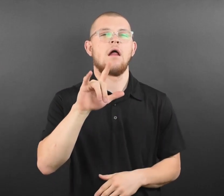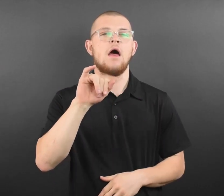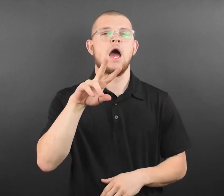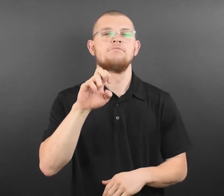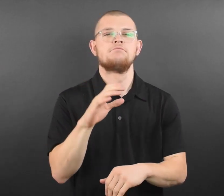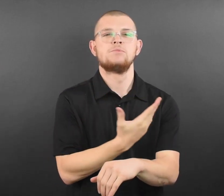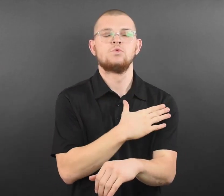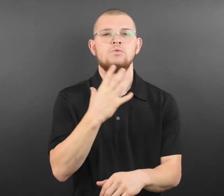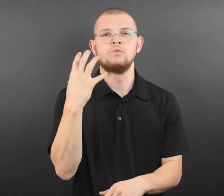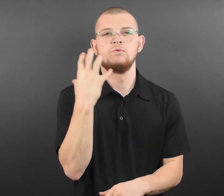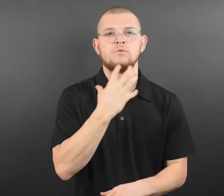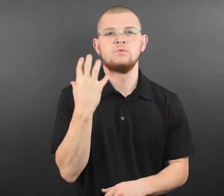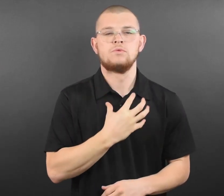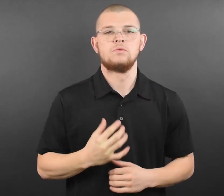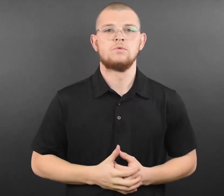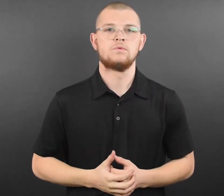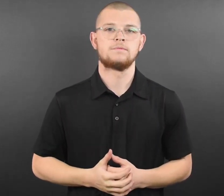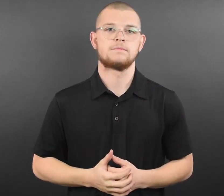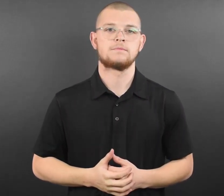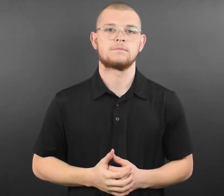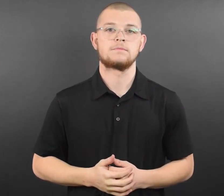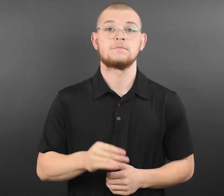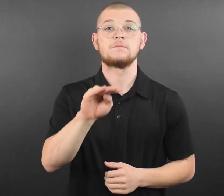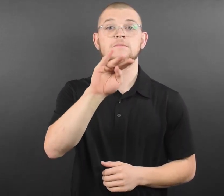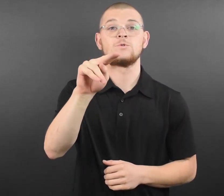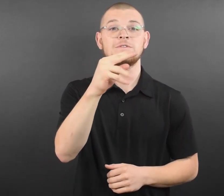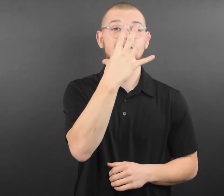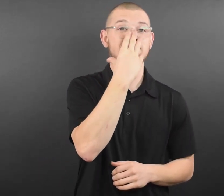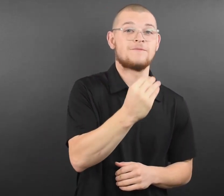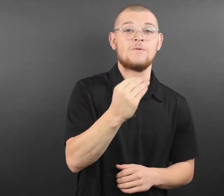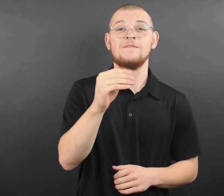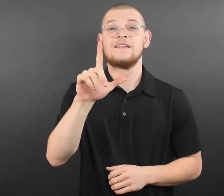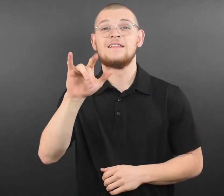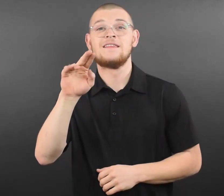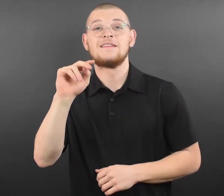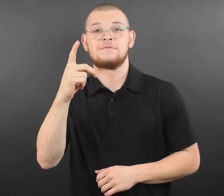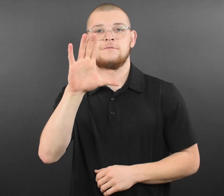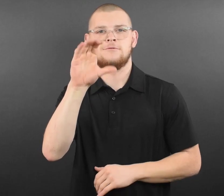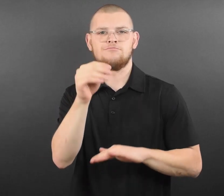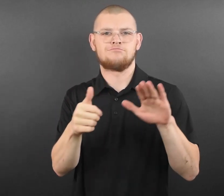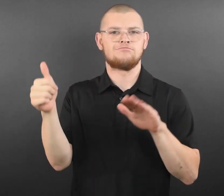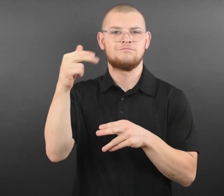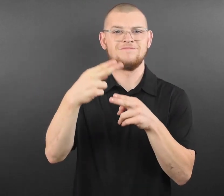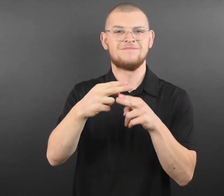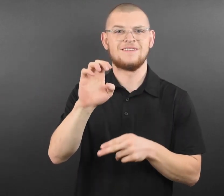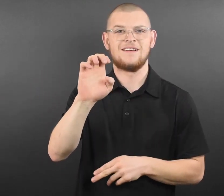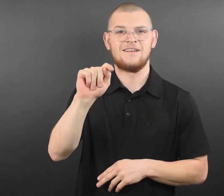of vaccination or a negative test for entry, so each of these ticket packages